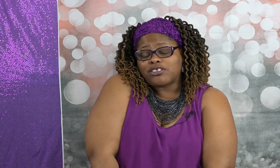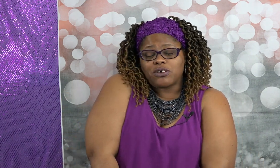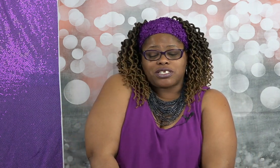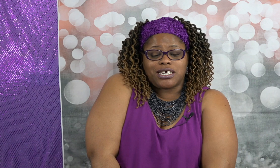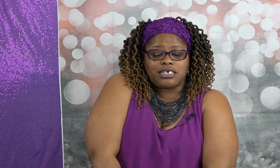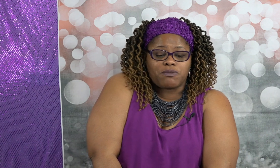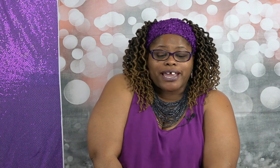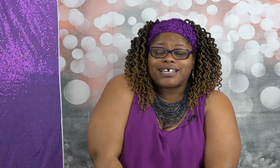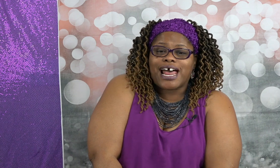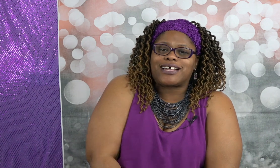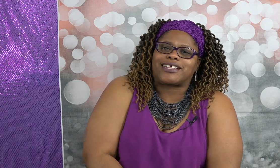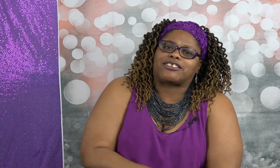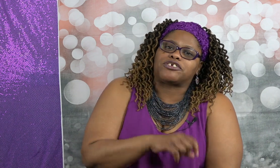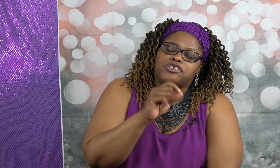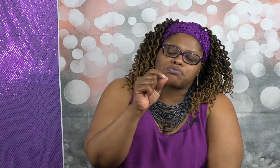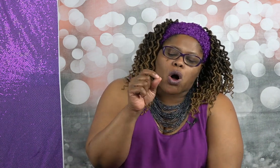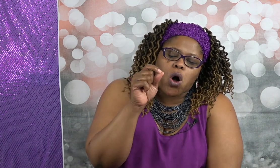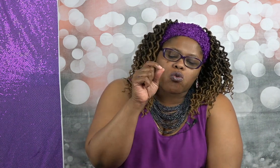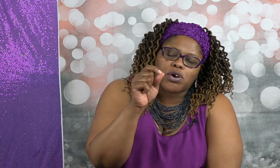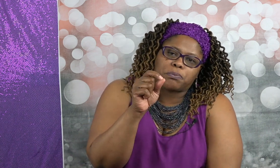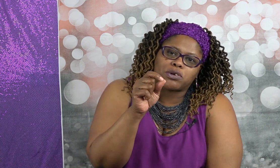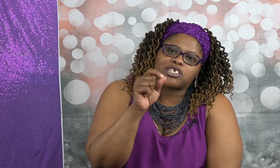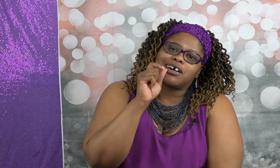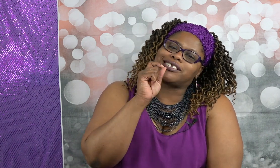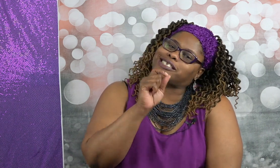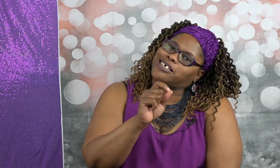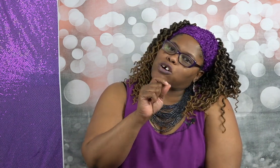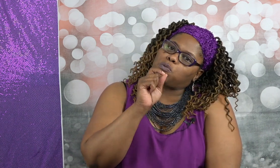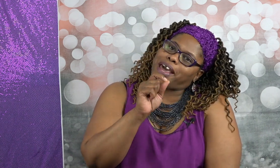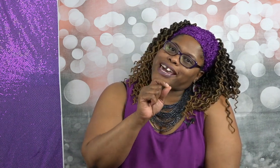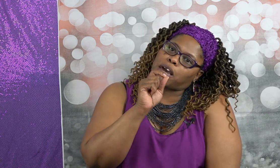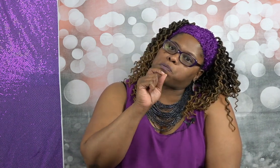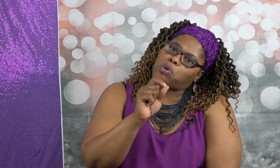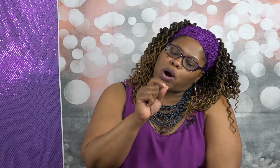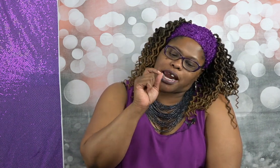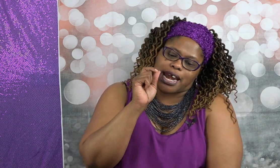those things and recognize that the small ripples still make important